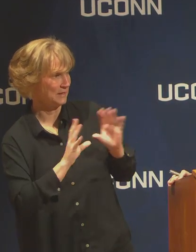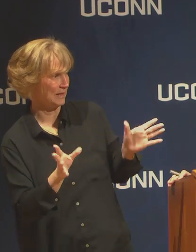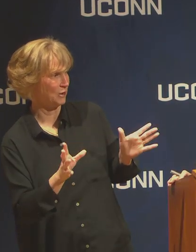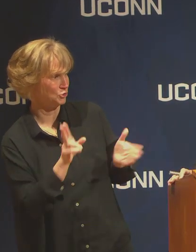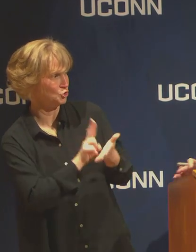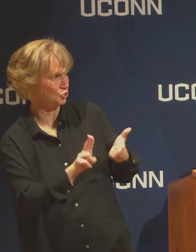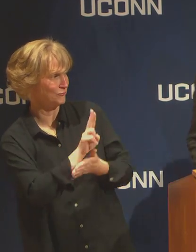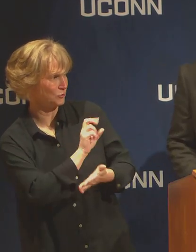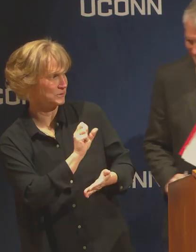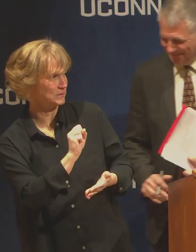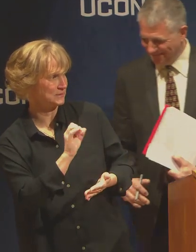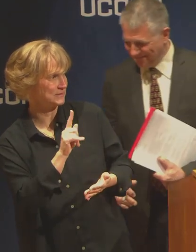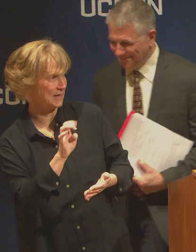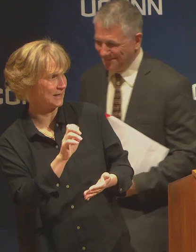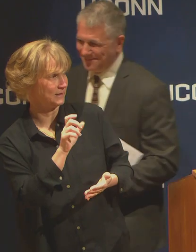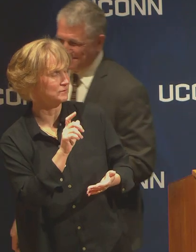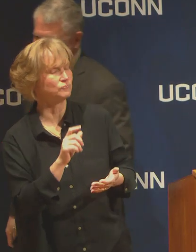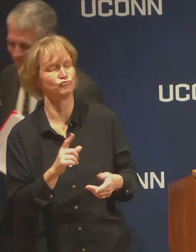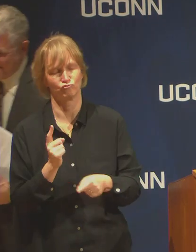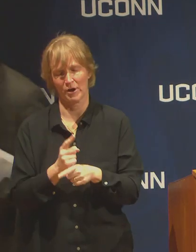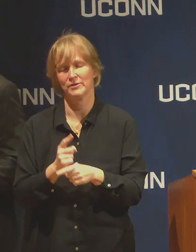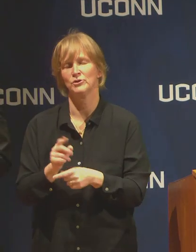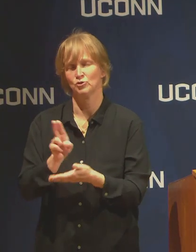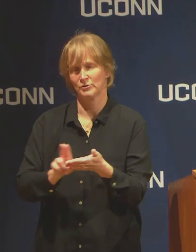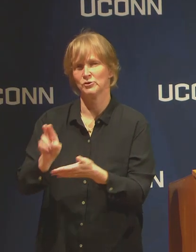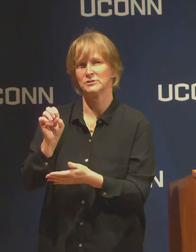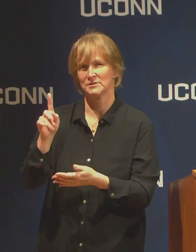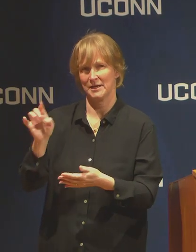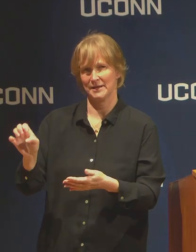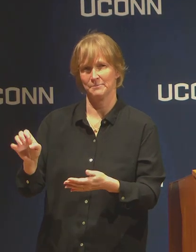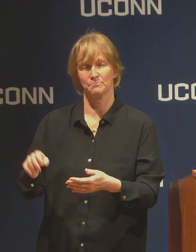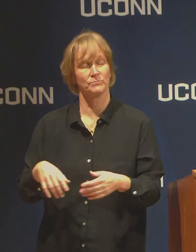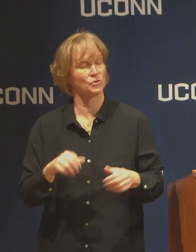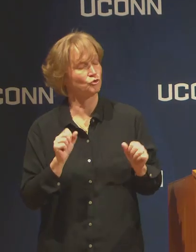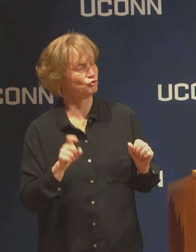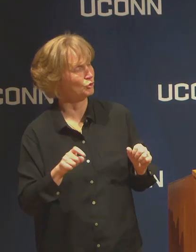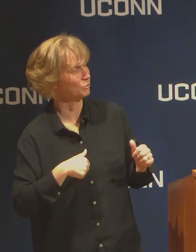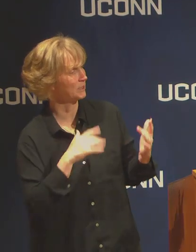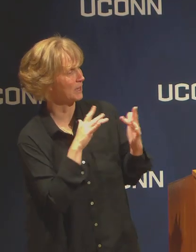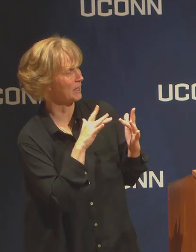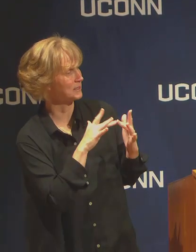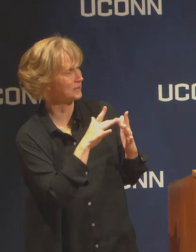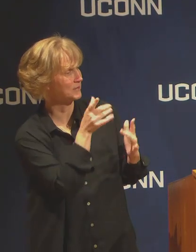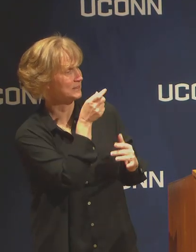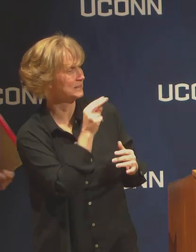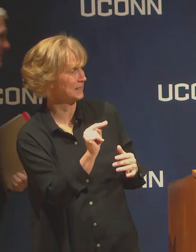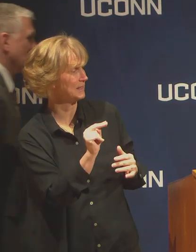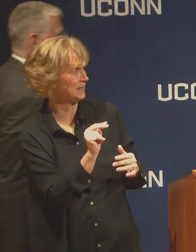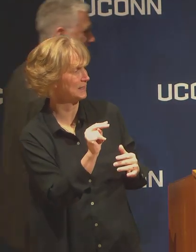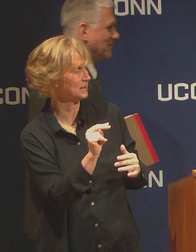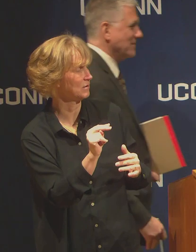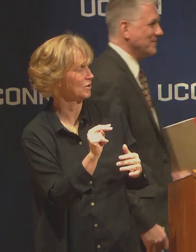Should we contact the dean of the school regarding direct questions about performing arts classes that will not be able to continue through